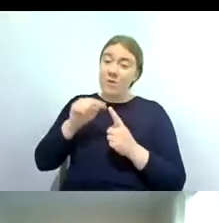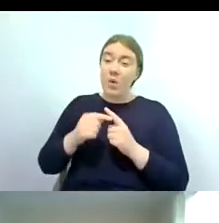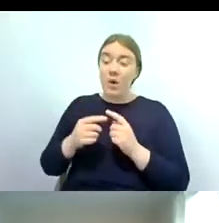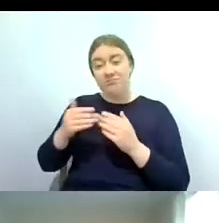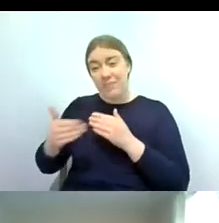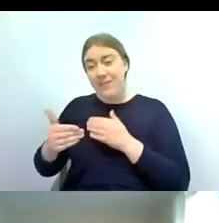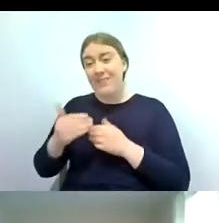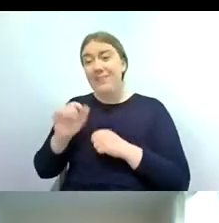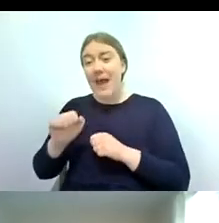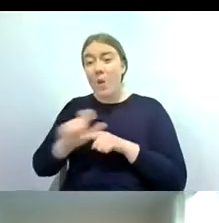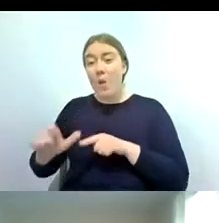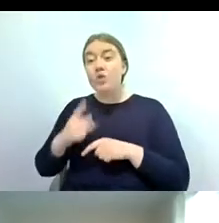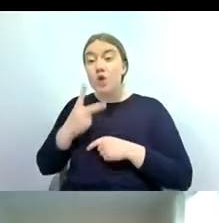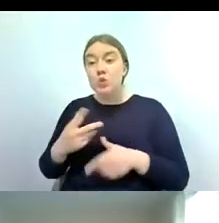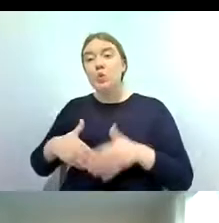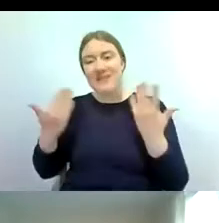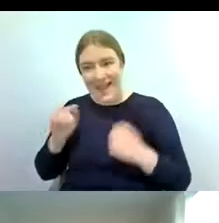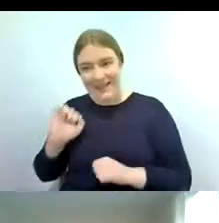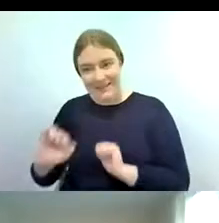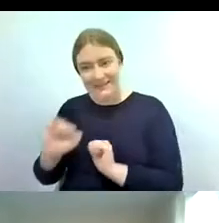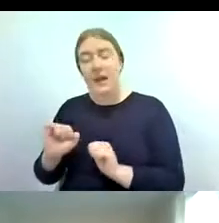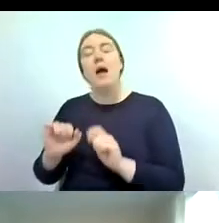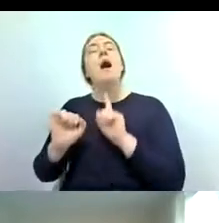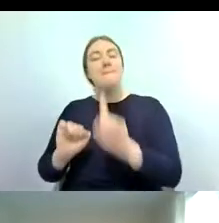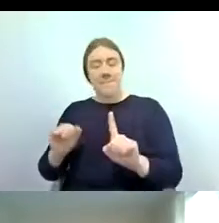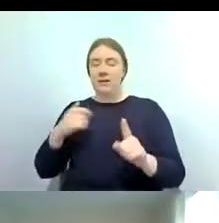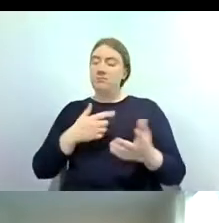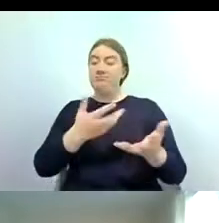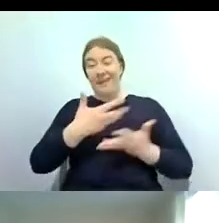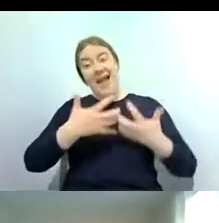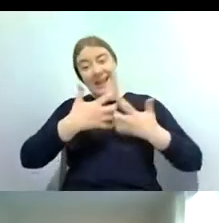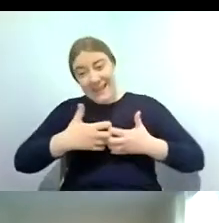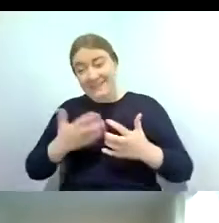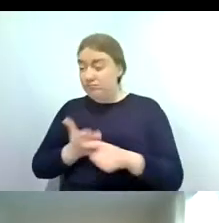and but again once you're trained you get your kit you select your site and you just visit monthly